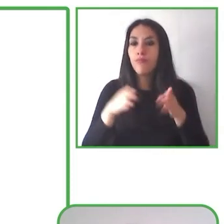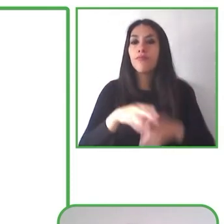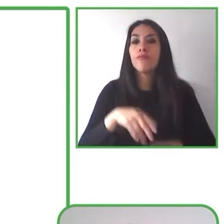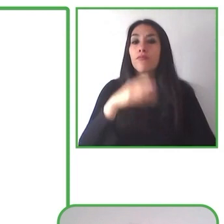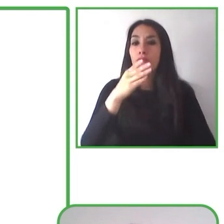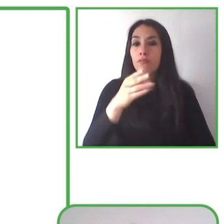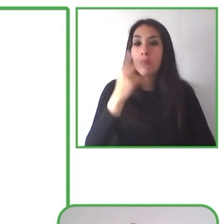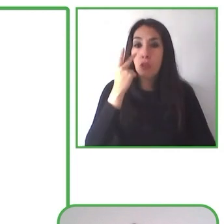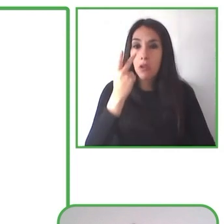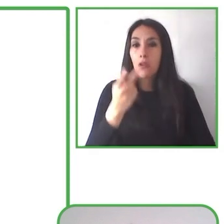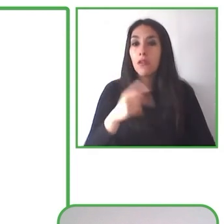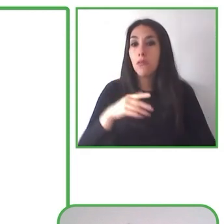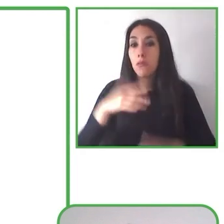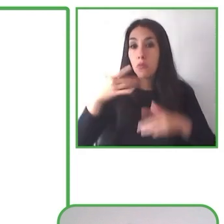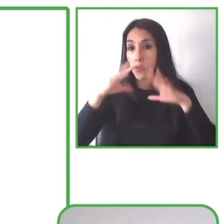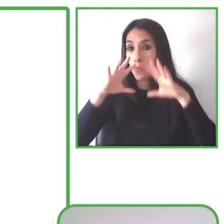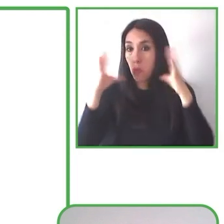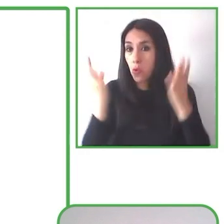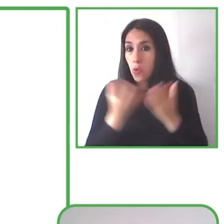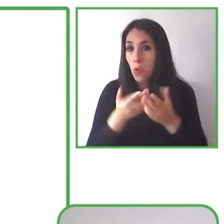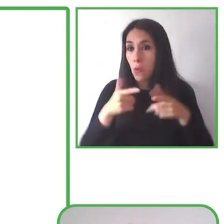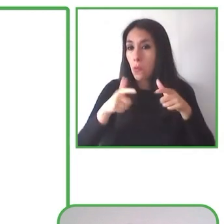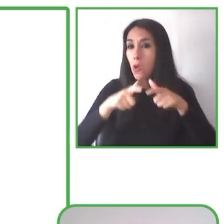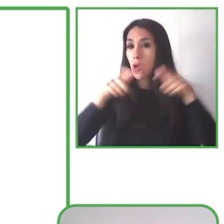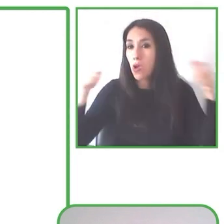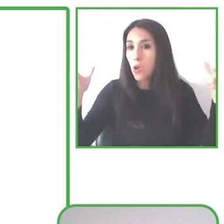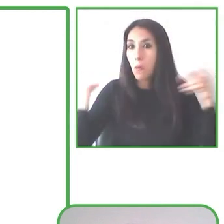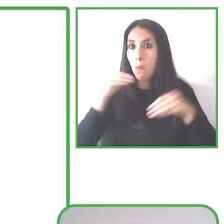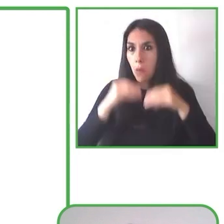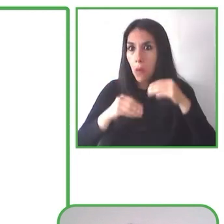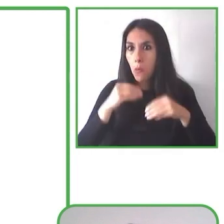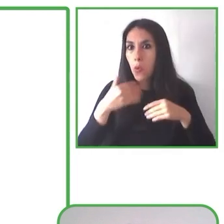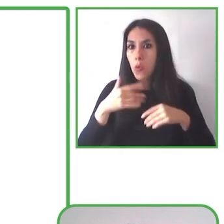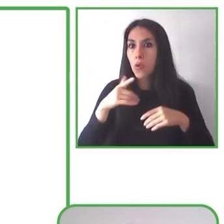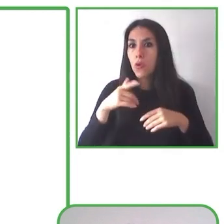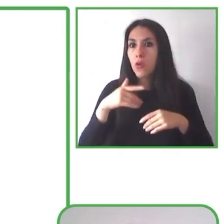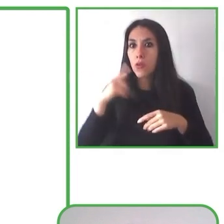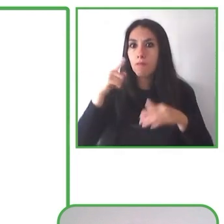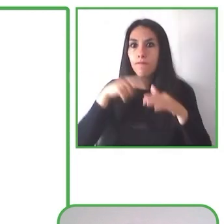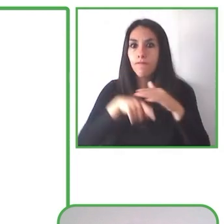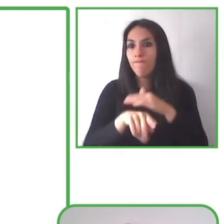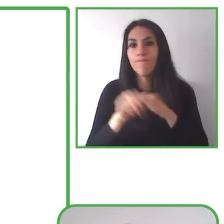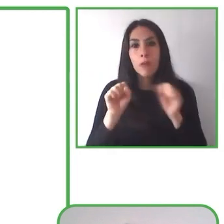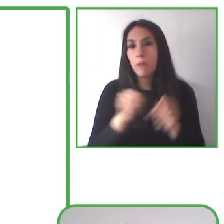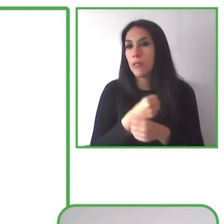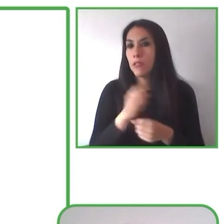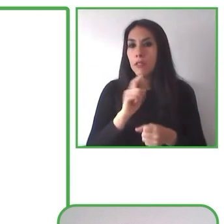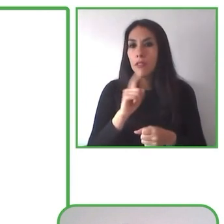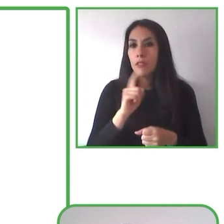the world is not accessible and that disability and accessibility,